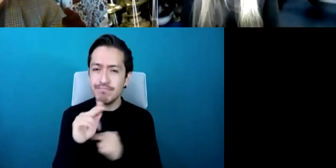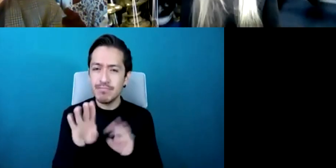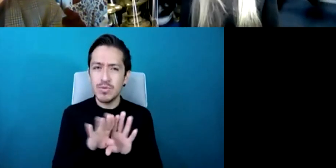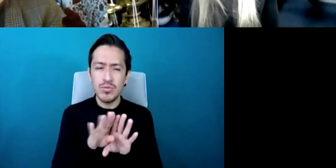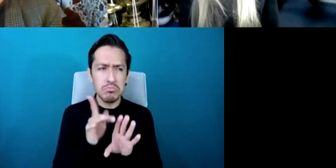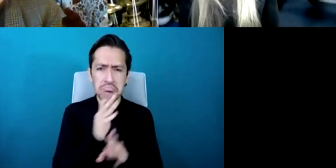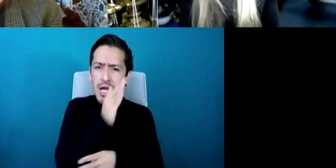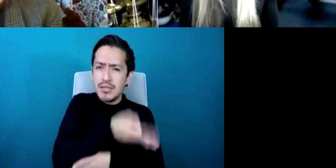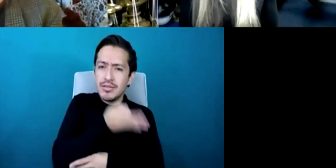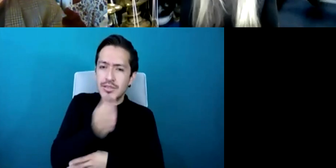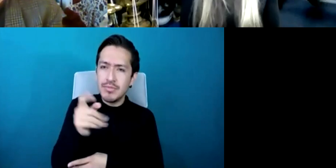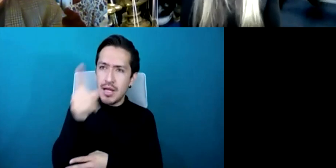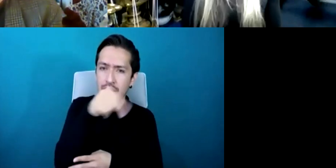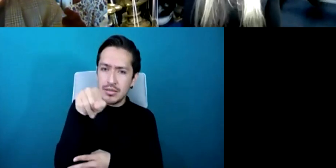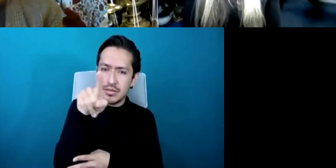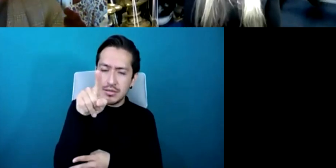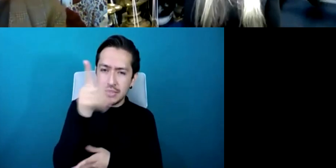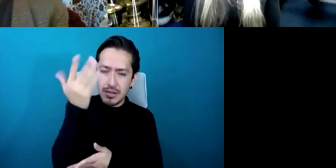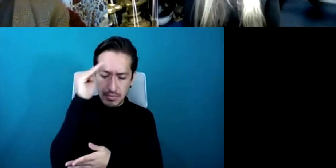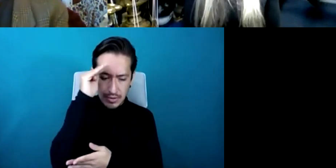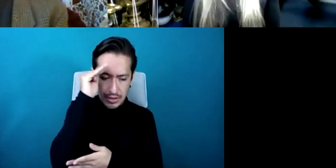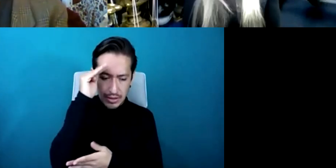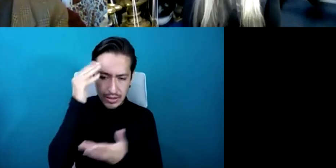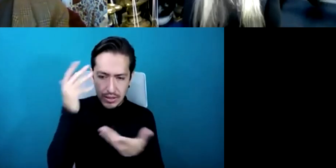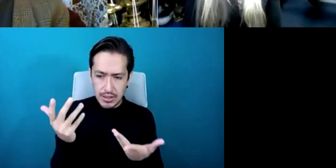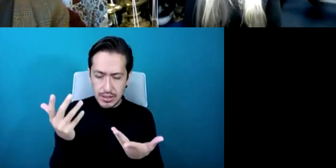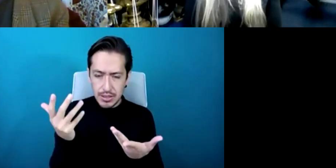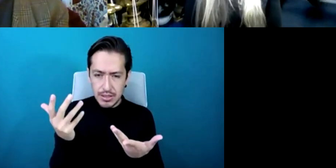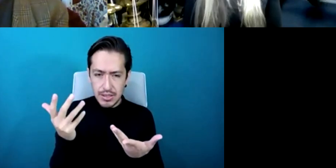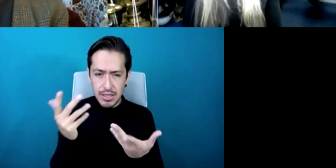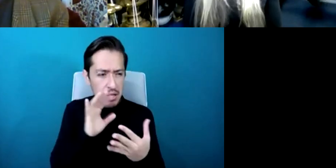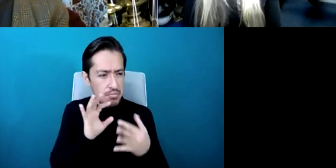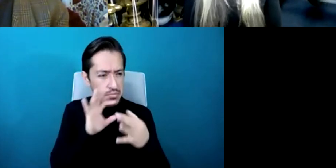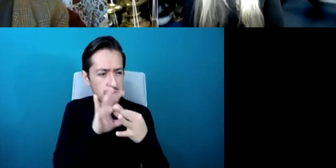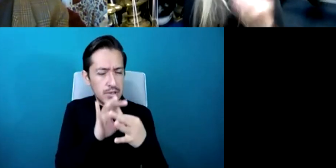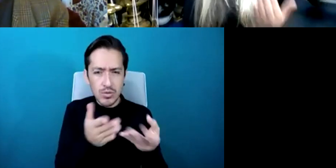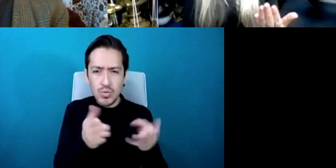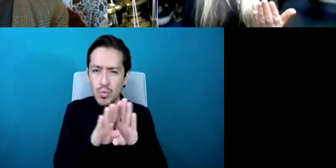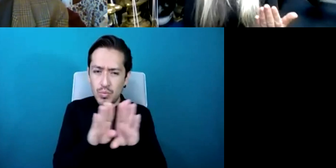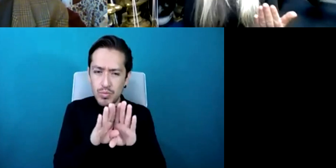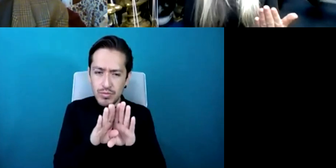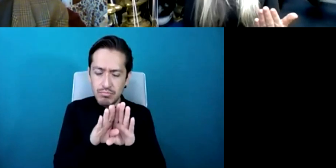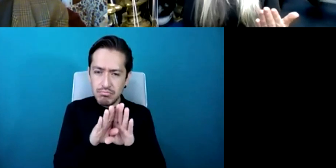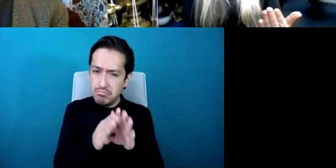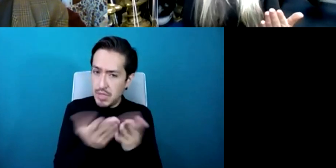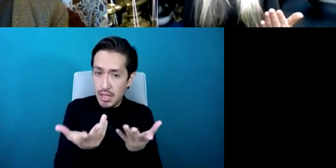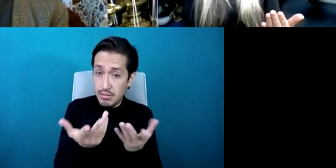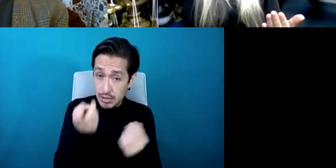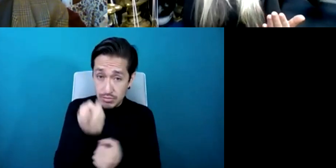engage with that so it's exactly like a piece of music you know you look at that score and you know